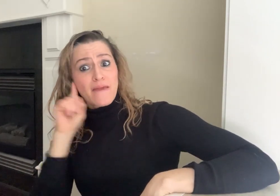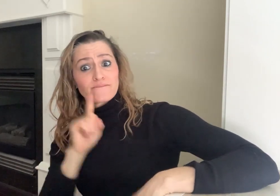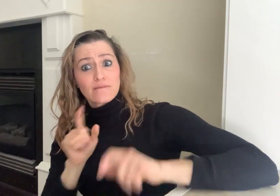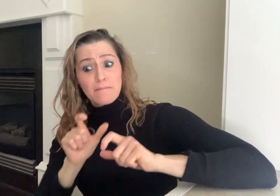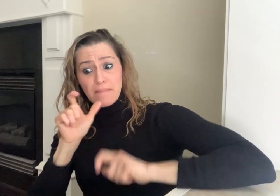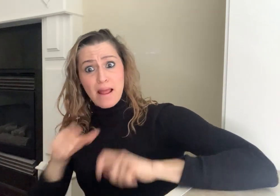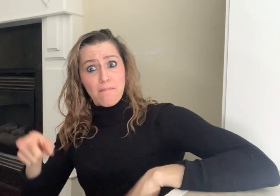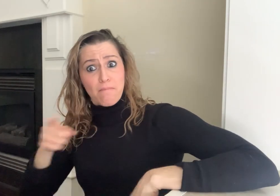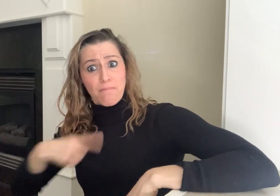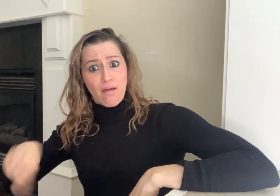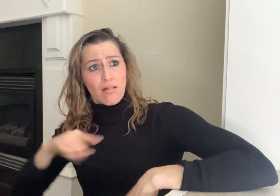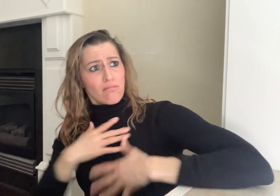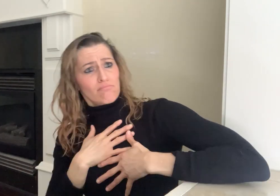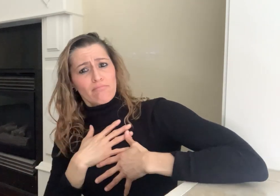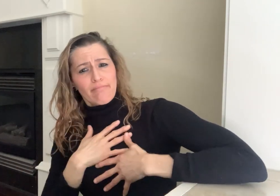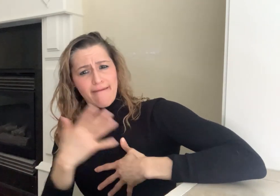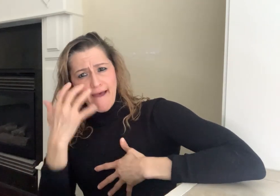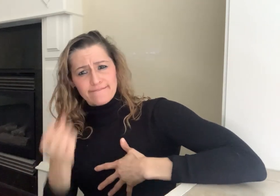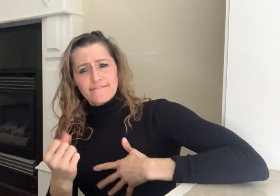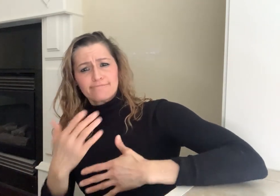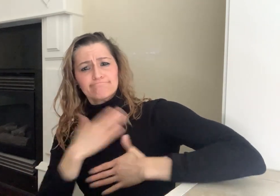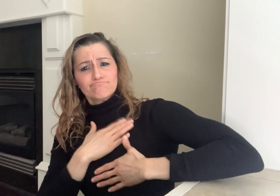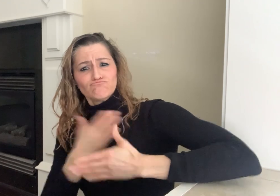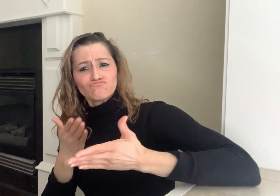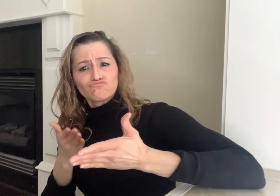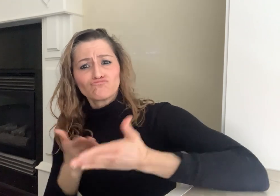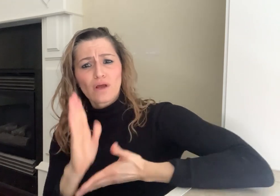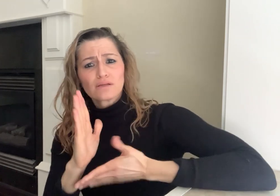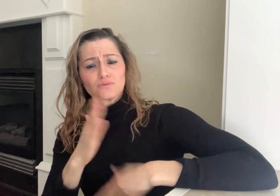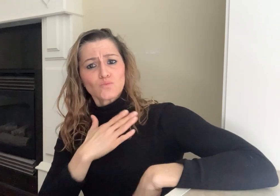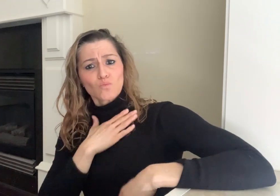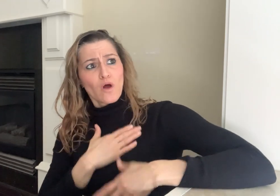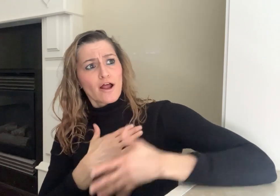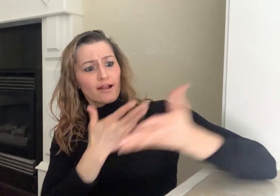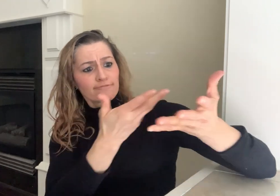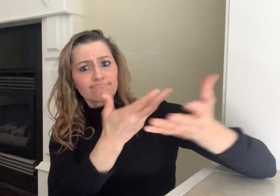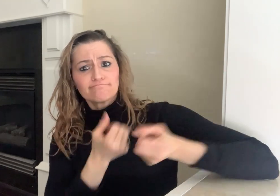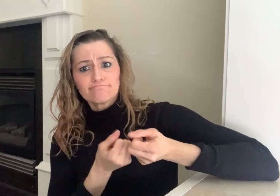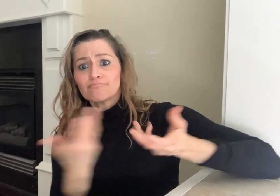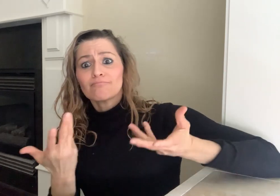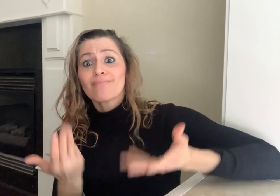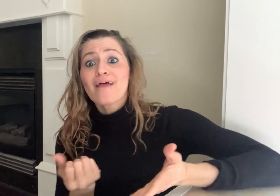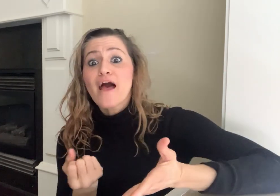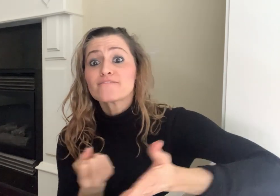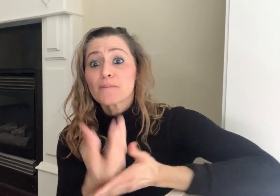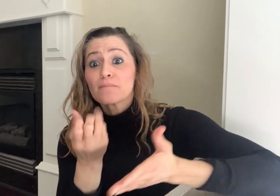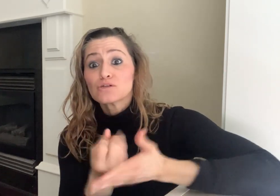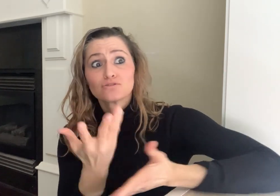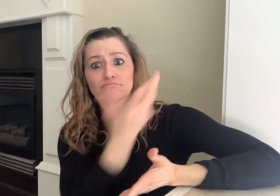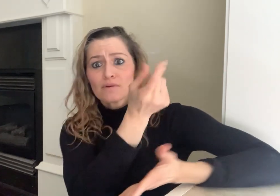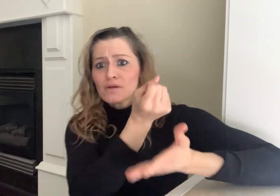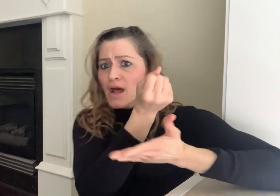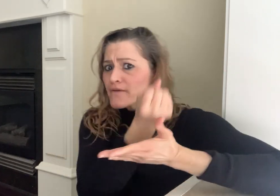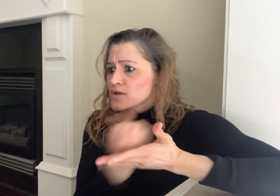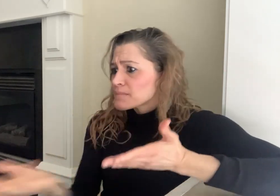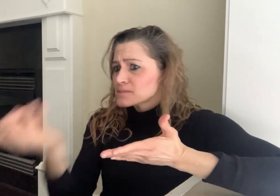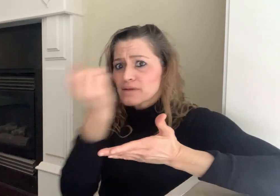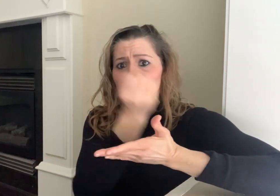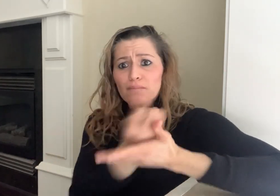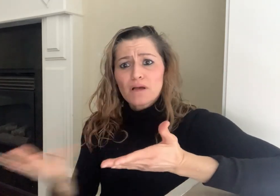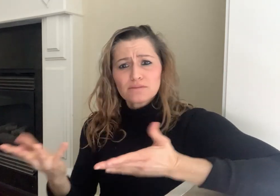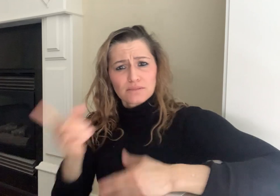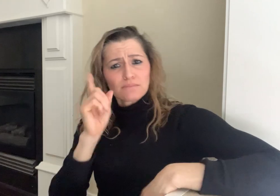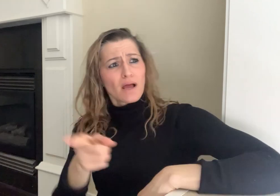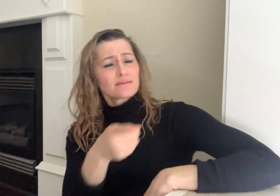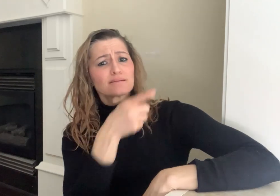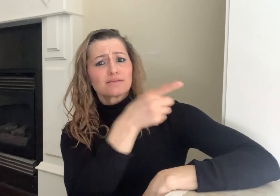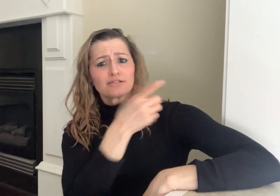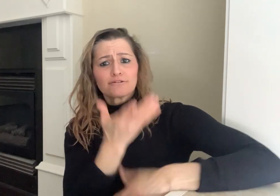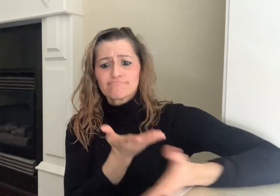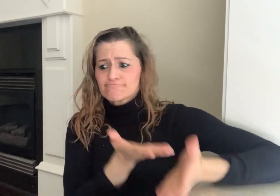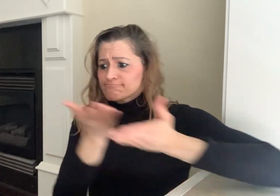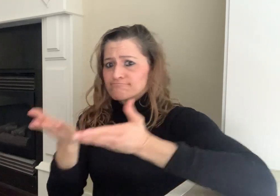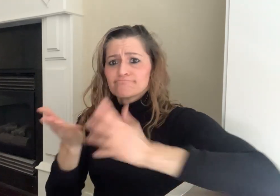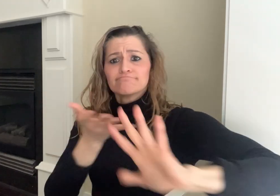information in sign language on television. Last January,